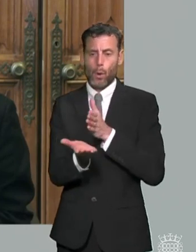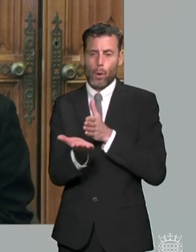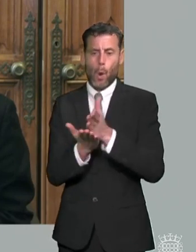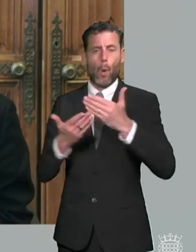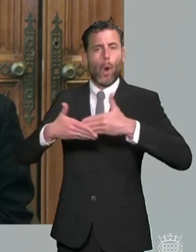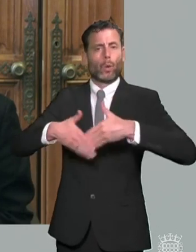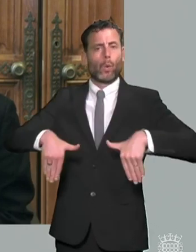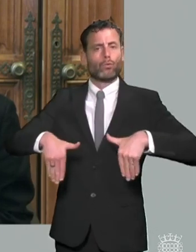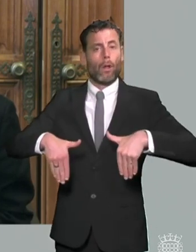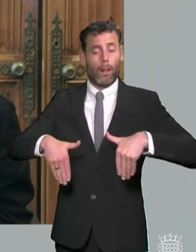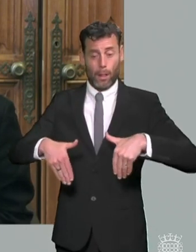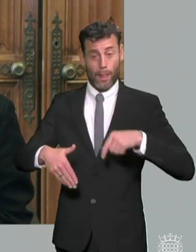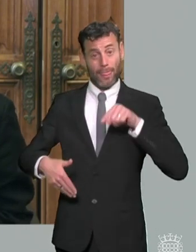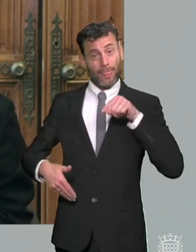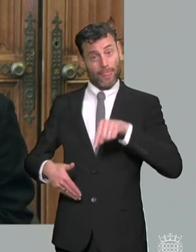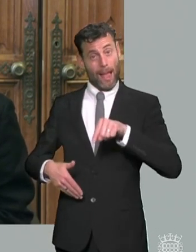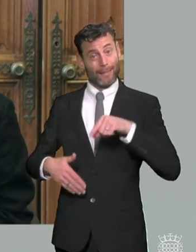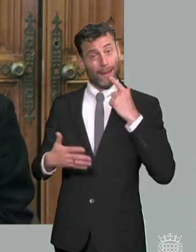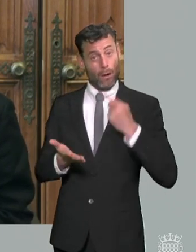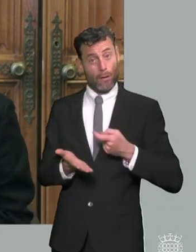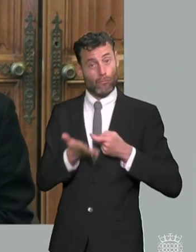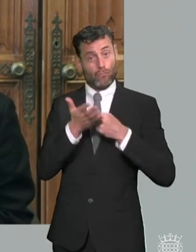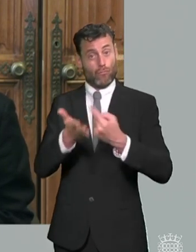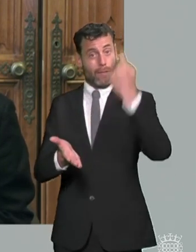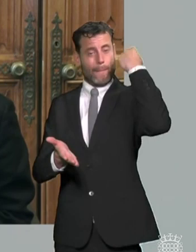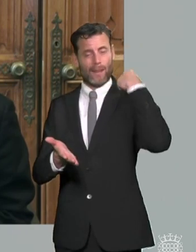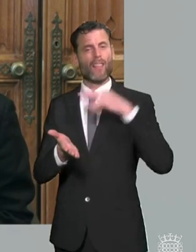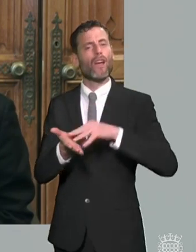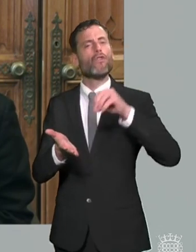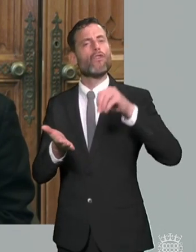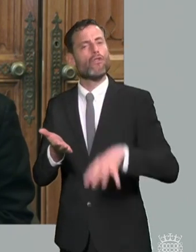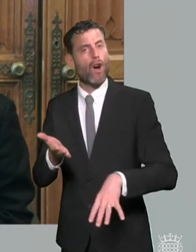send review would it help to reduce some of the bureaucracy and adversarial tensions in